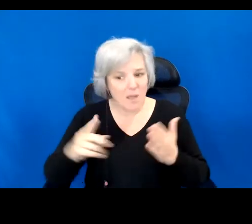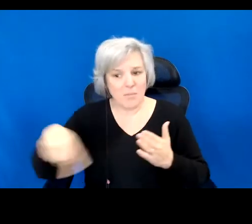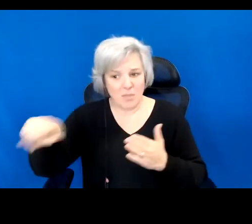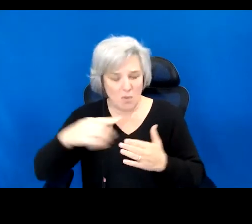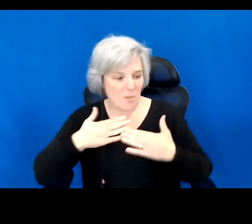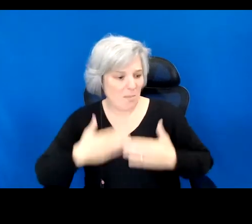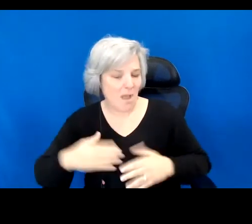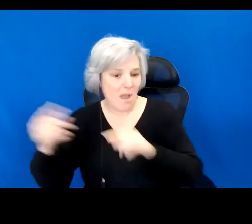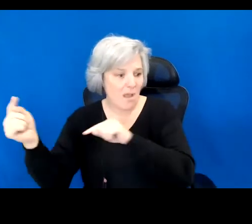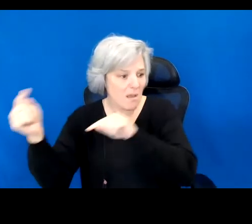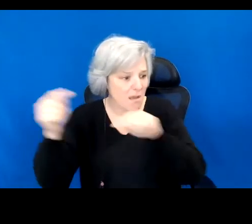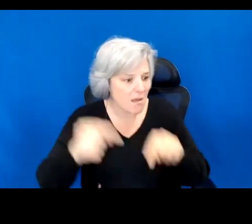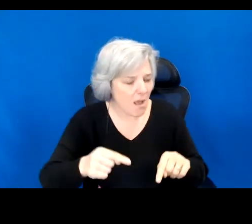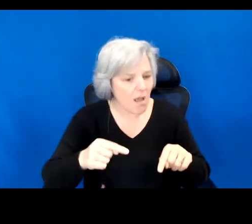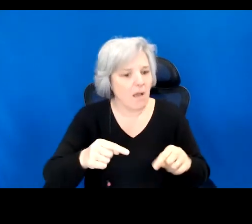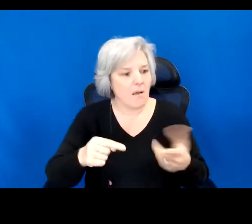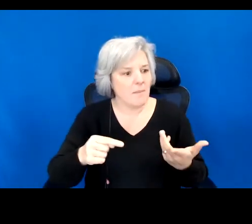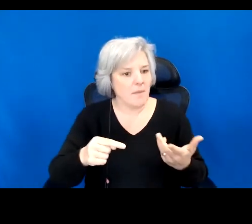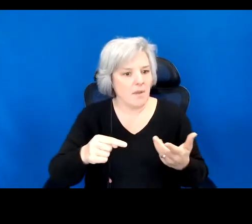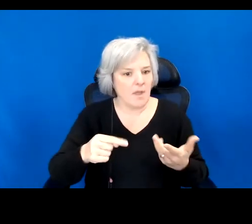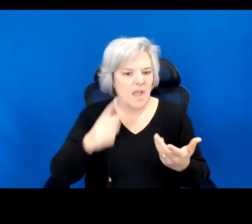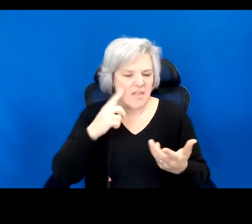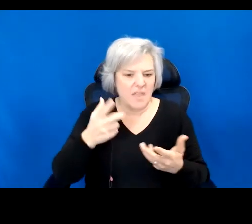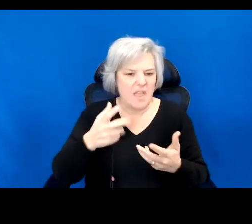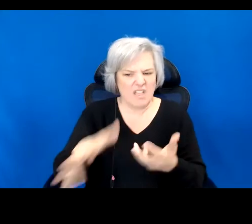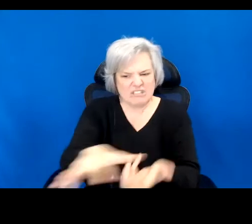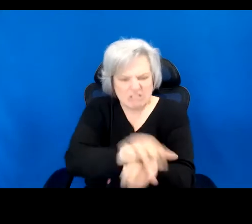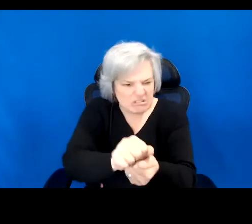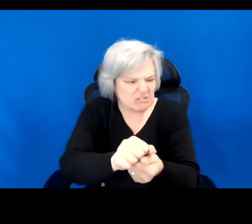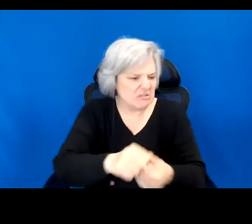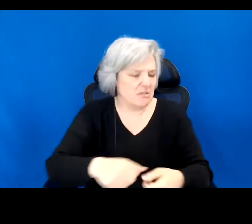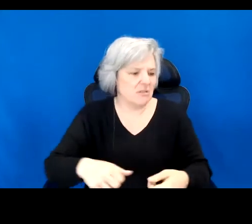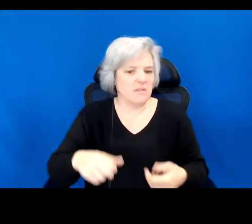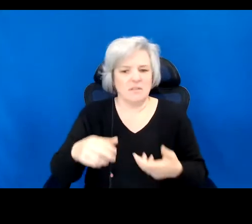Some were discovered here, and brutally eradicated or displaced.